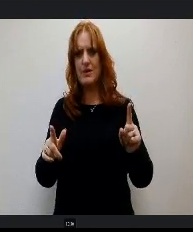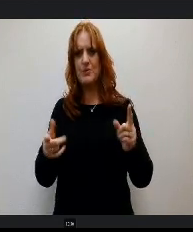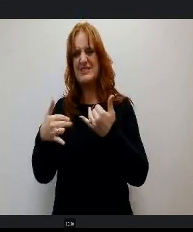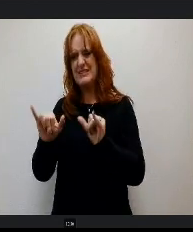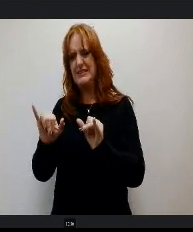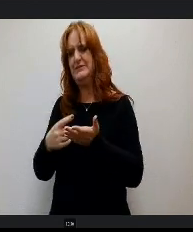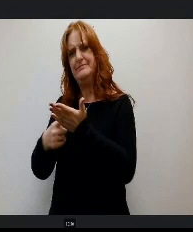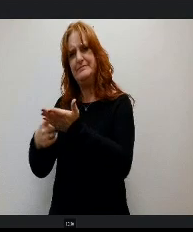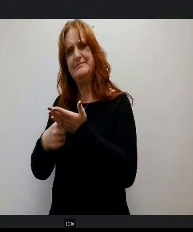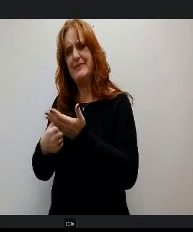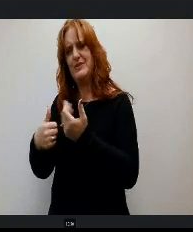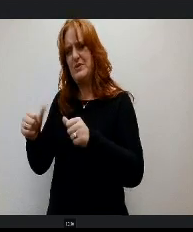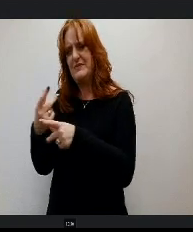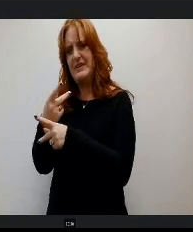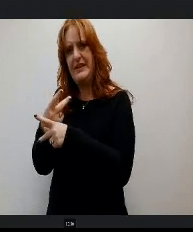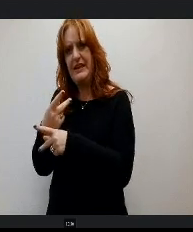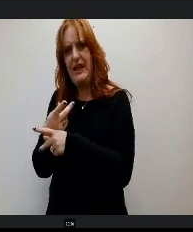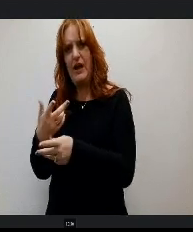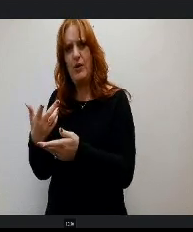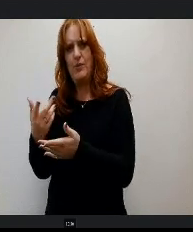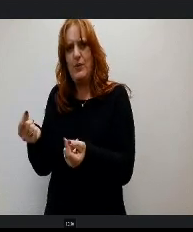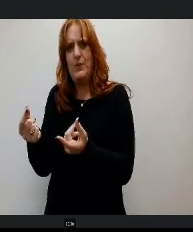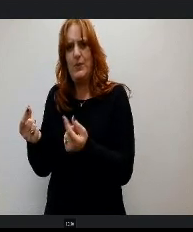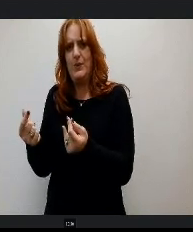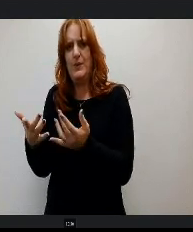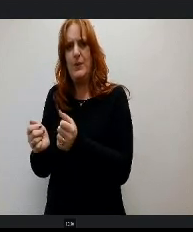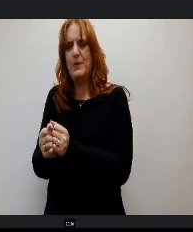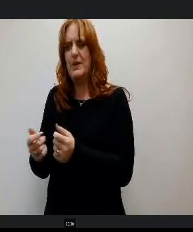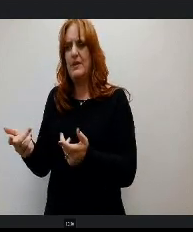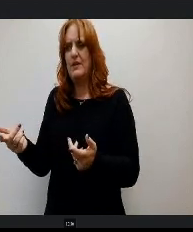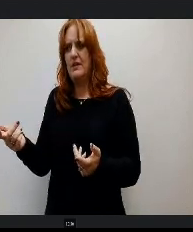the operations level on how we want to handle. Subsequent cards.